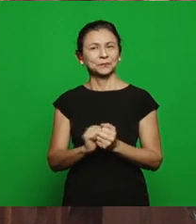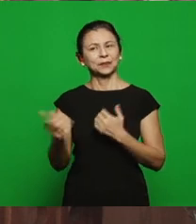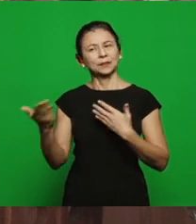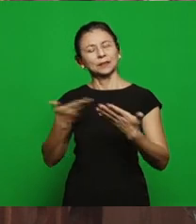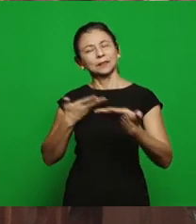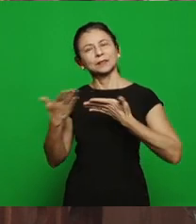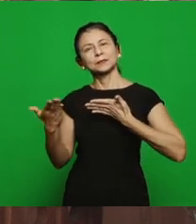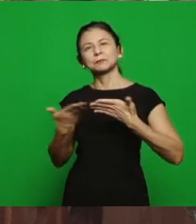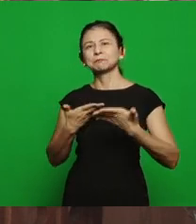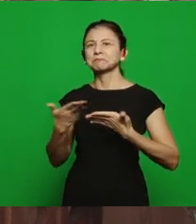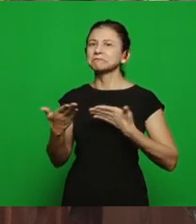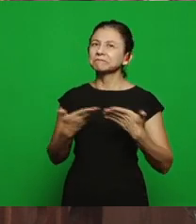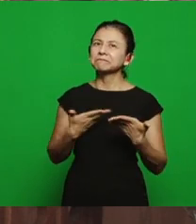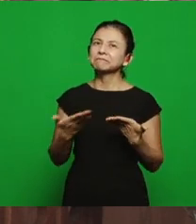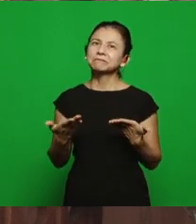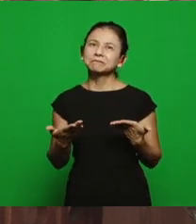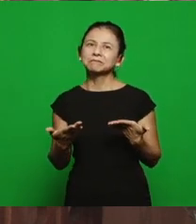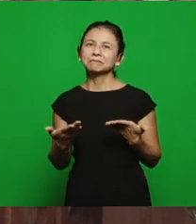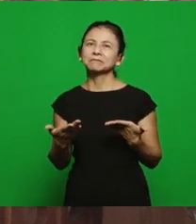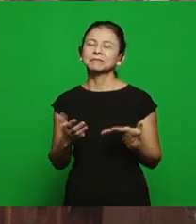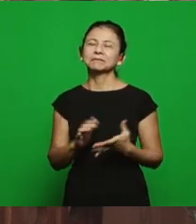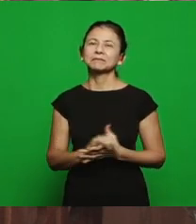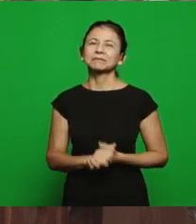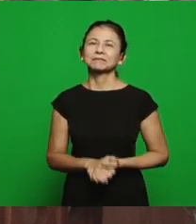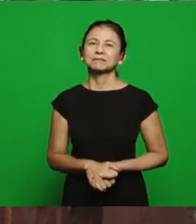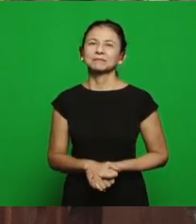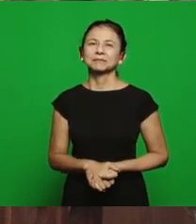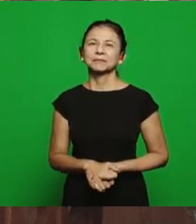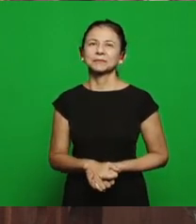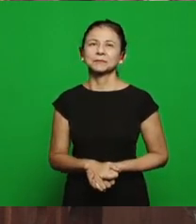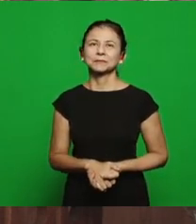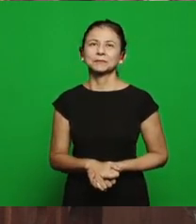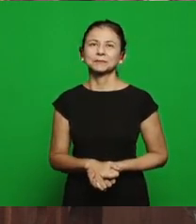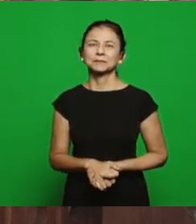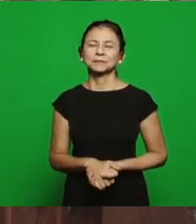in the part related to the subject that’s being